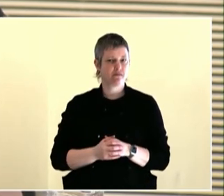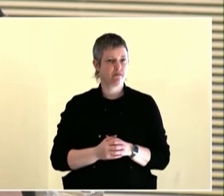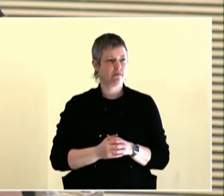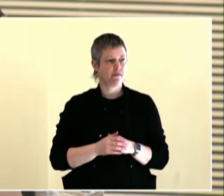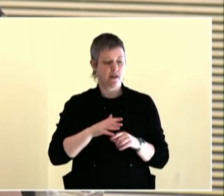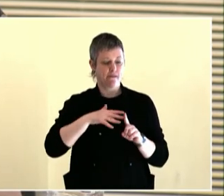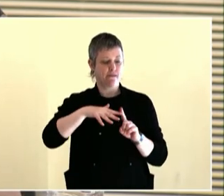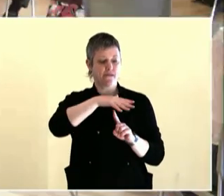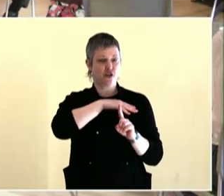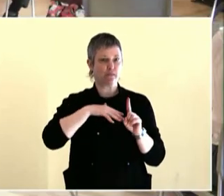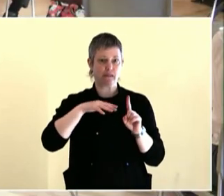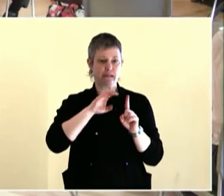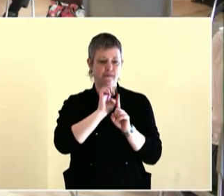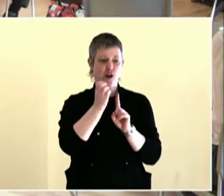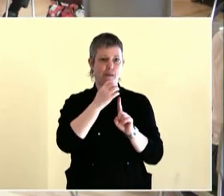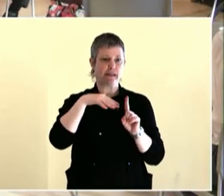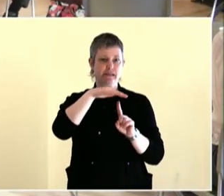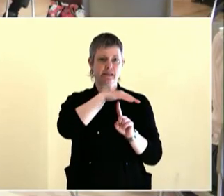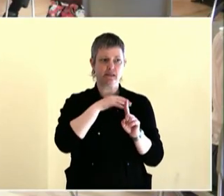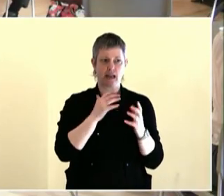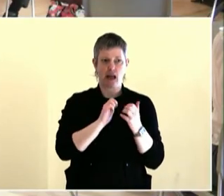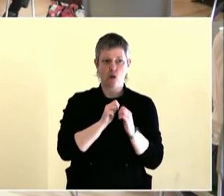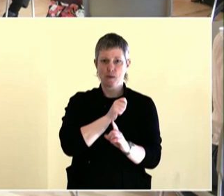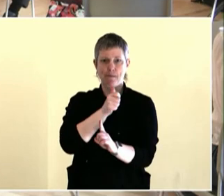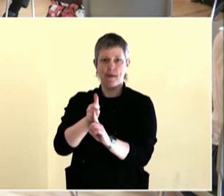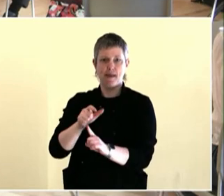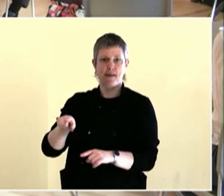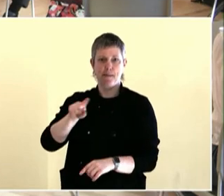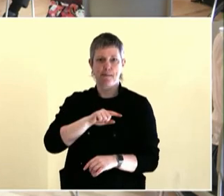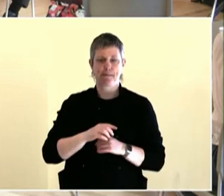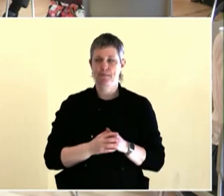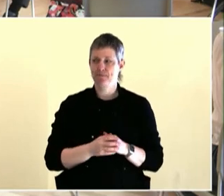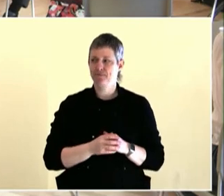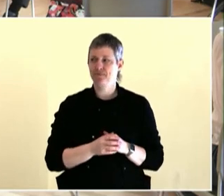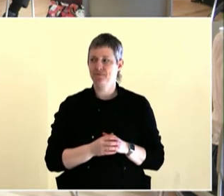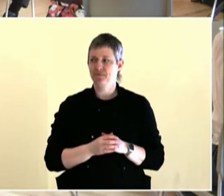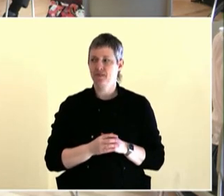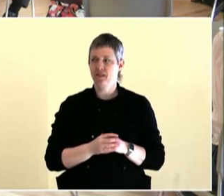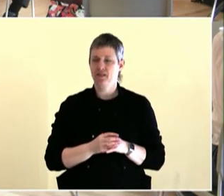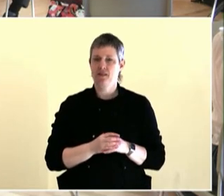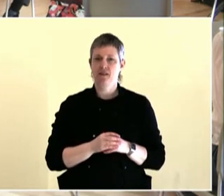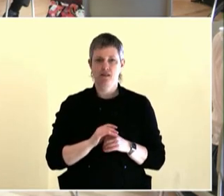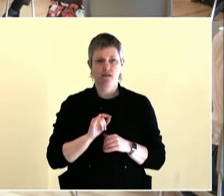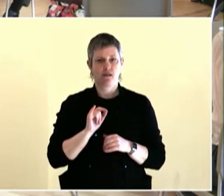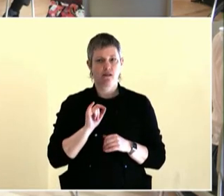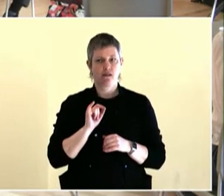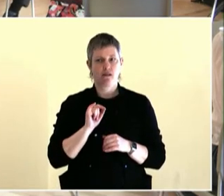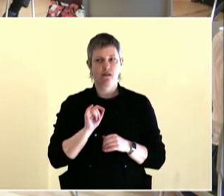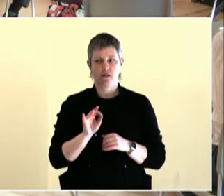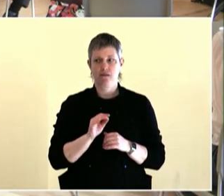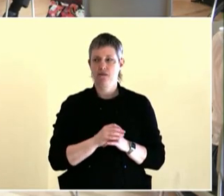So this work, this activity I'm going to share is from the Institute from the Future.